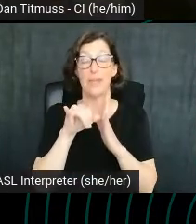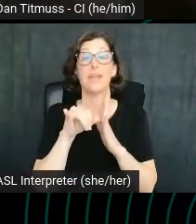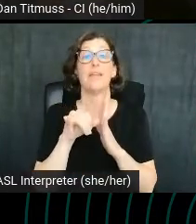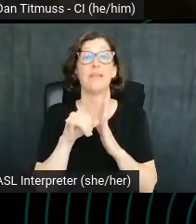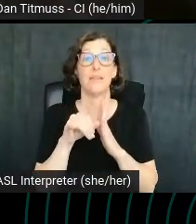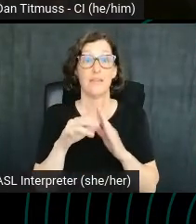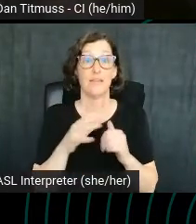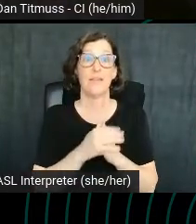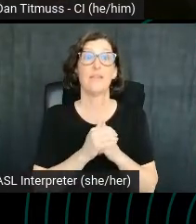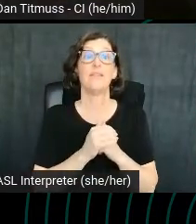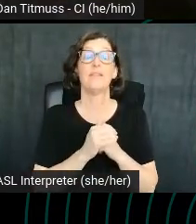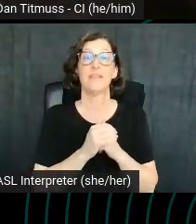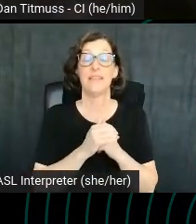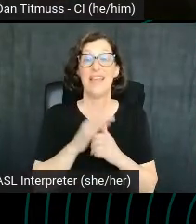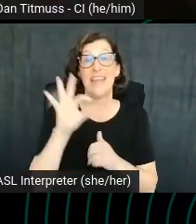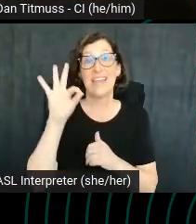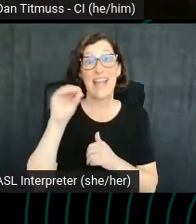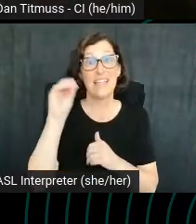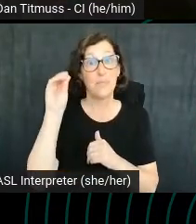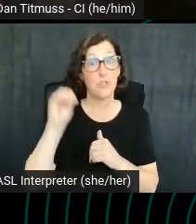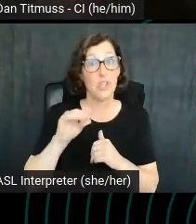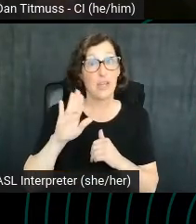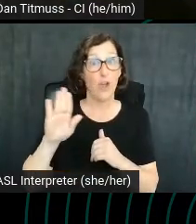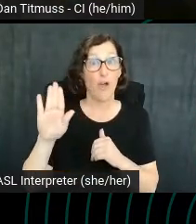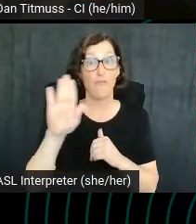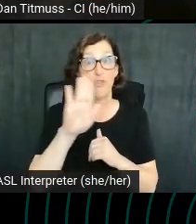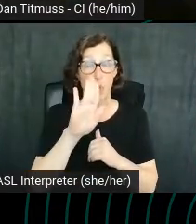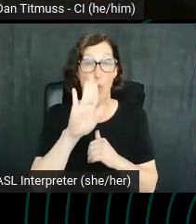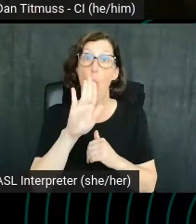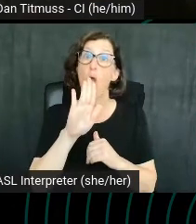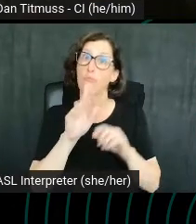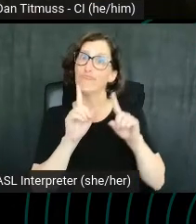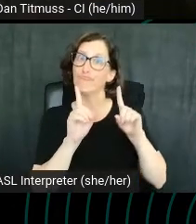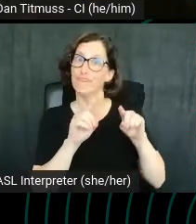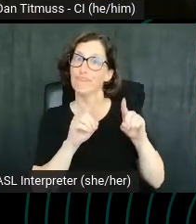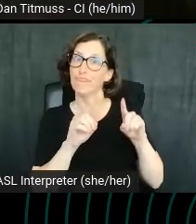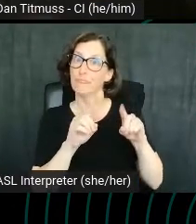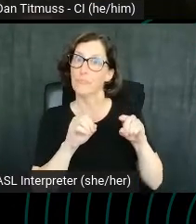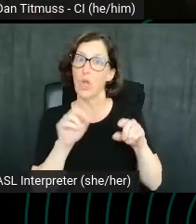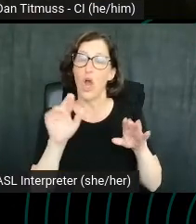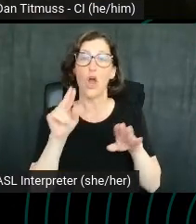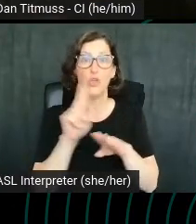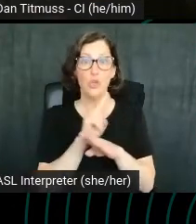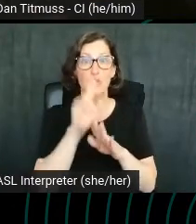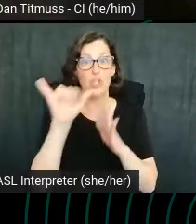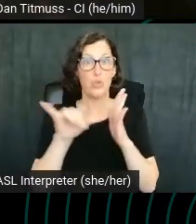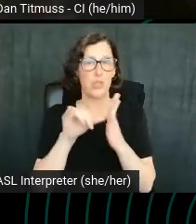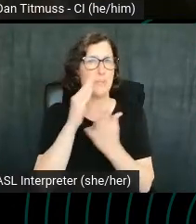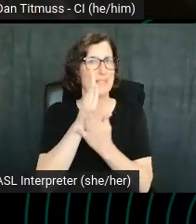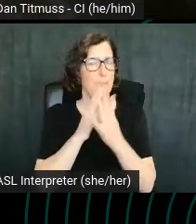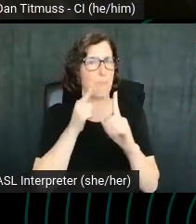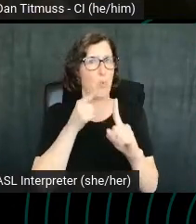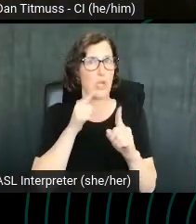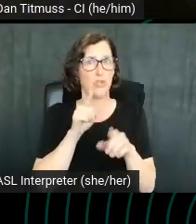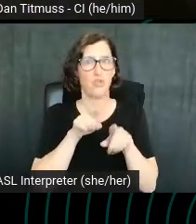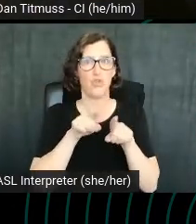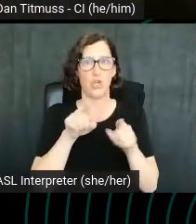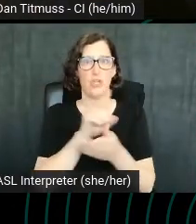study before that 90% of your patrons are using YouTube at some point in the week. Look to your left. Look to your right.